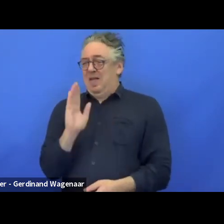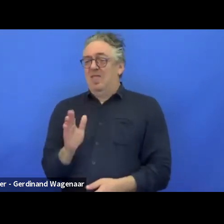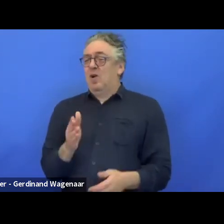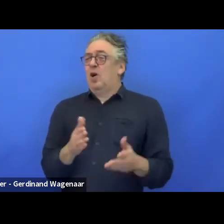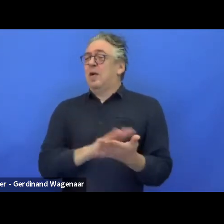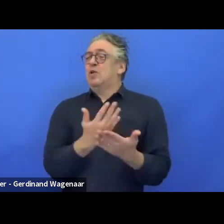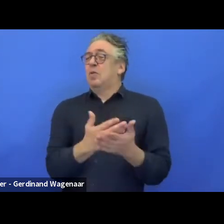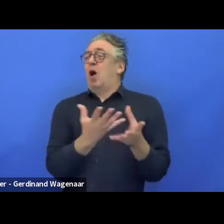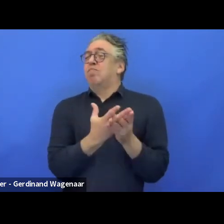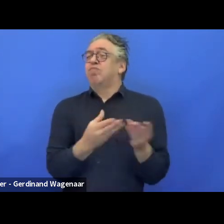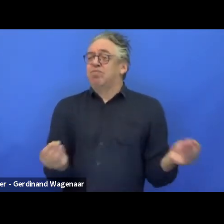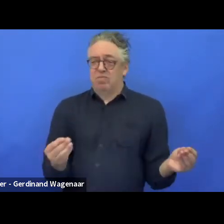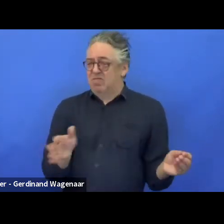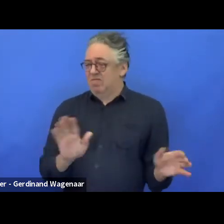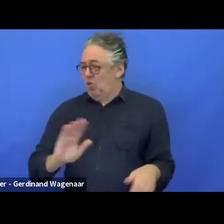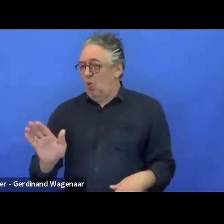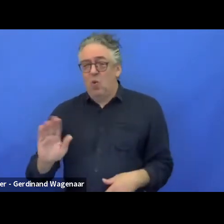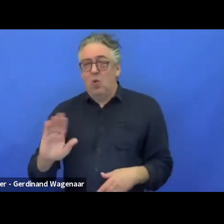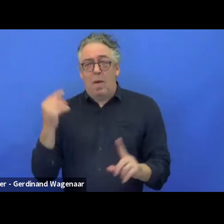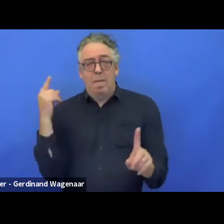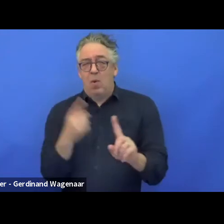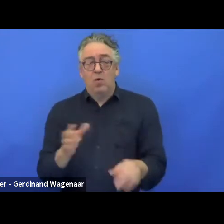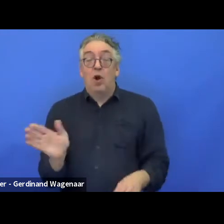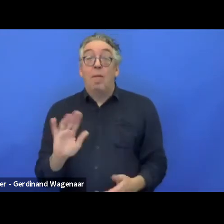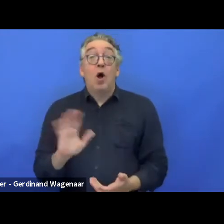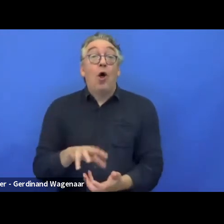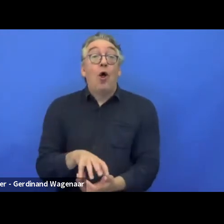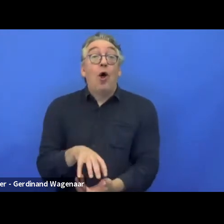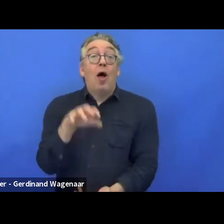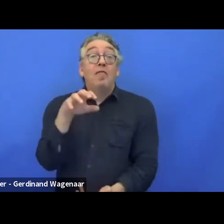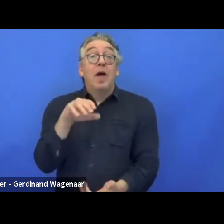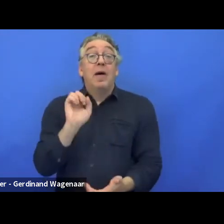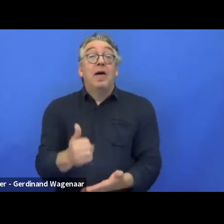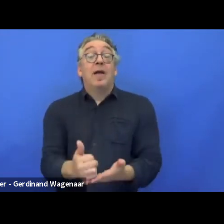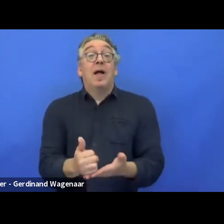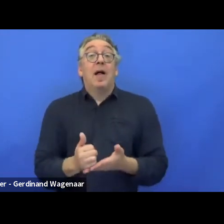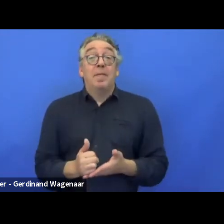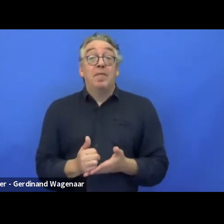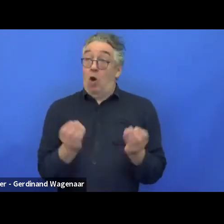That the avatars are there to make sure that the quantity of sign language is adequate.